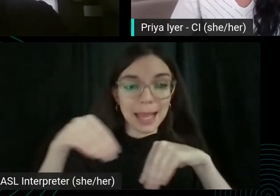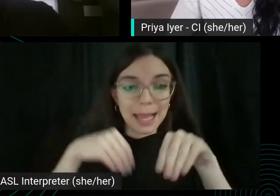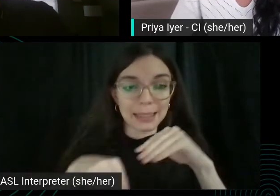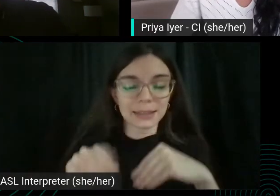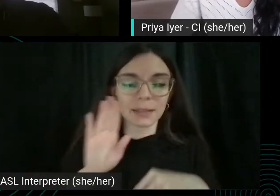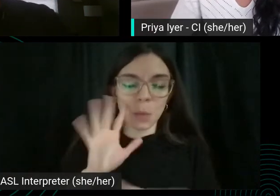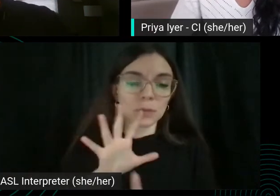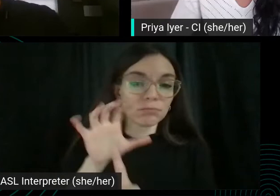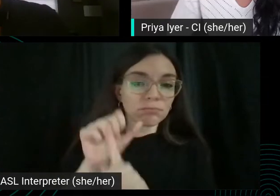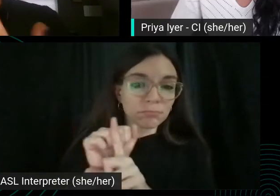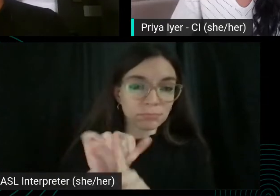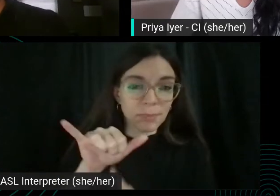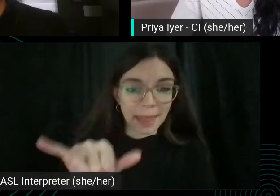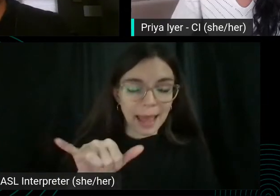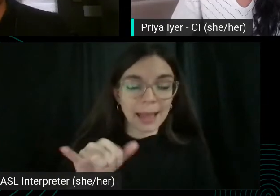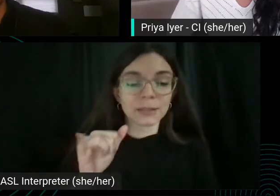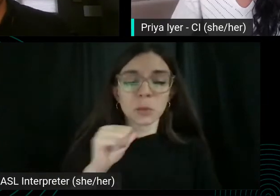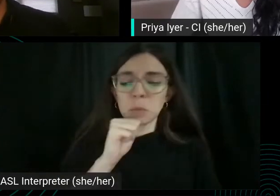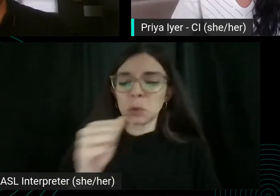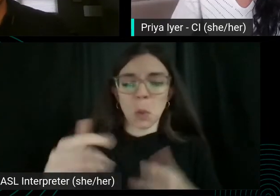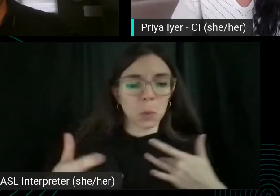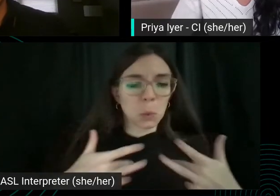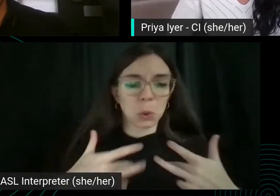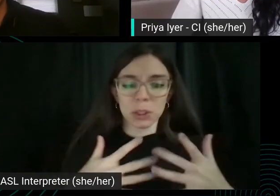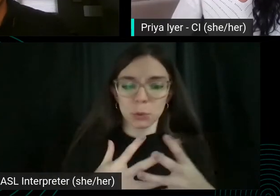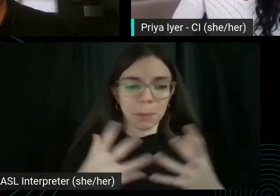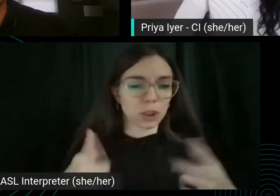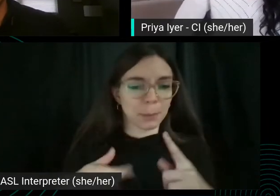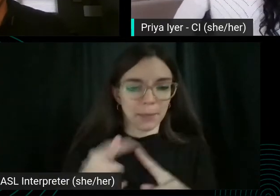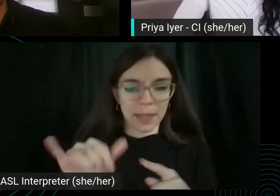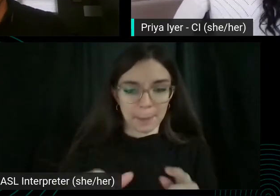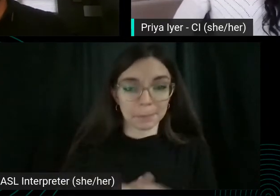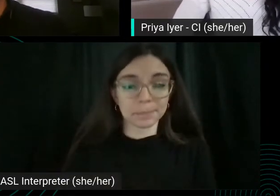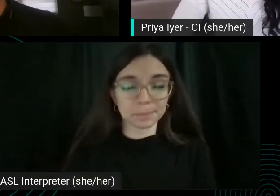content, so don't worry too much about it. Yeah, that's great.